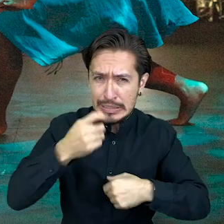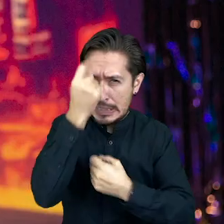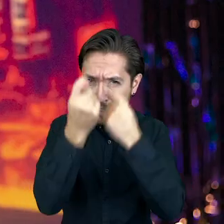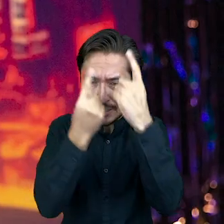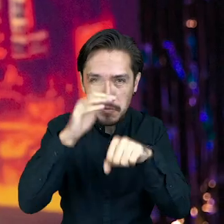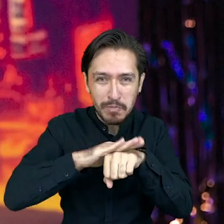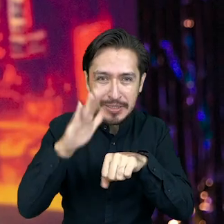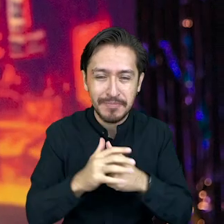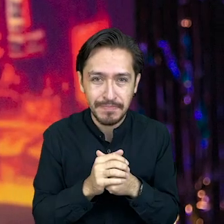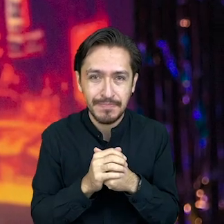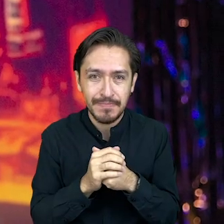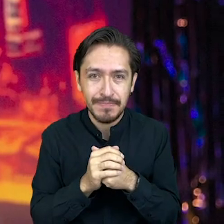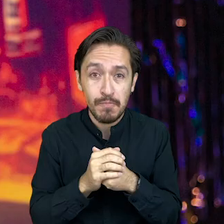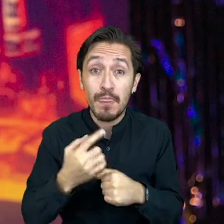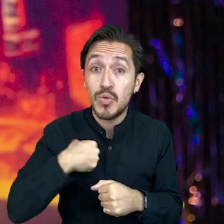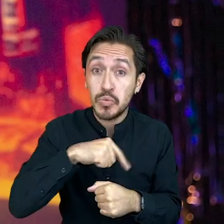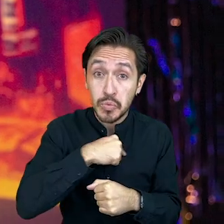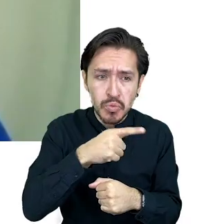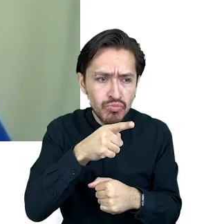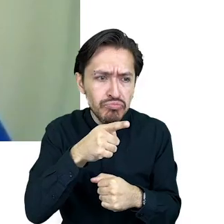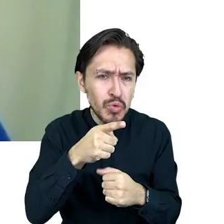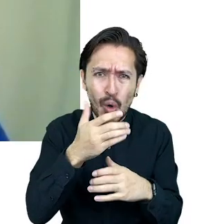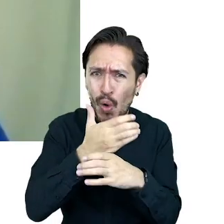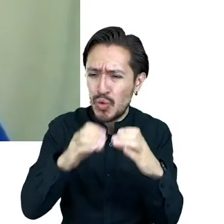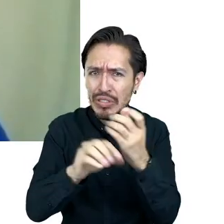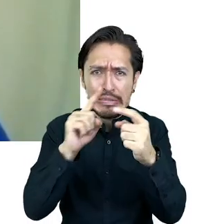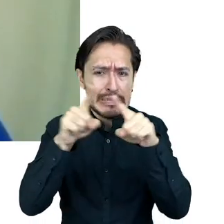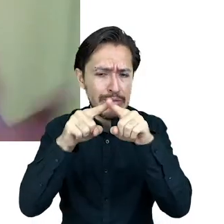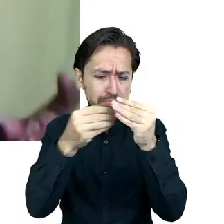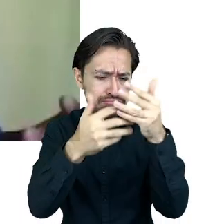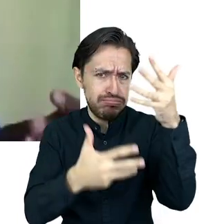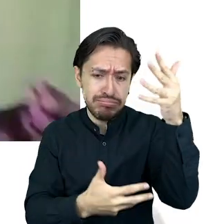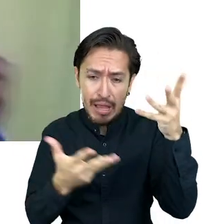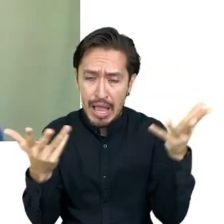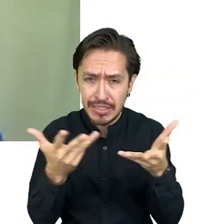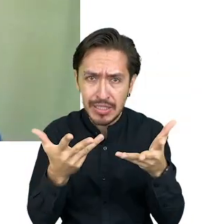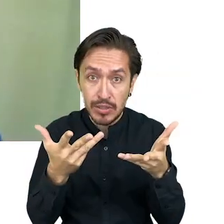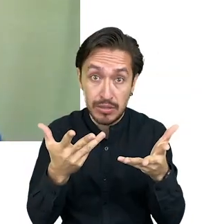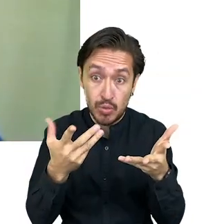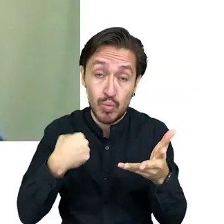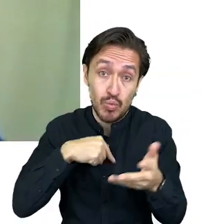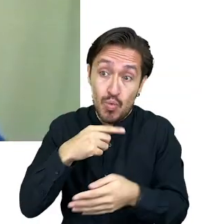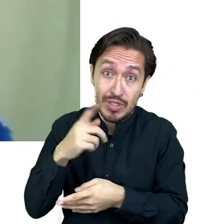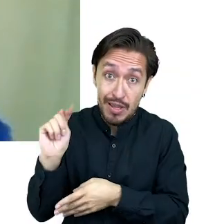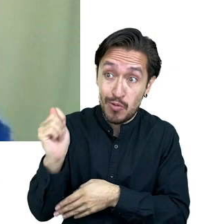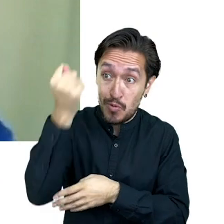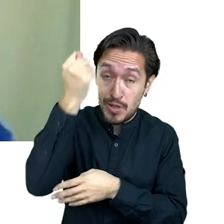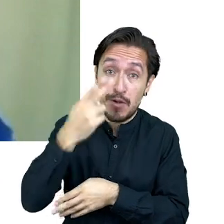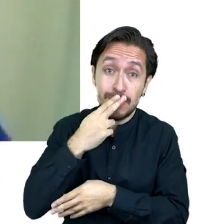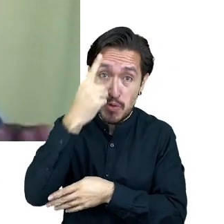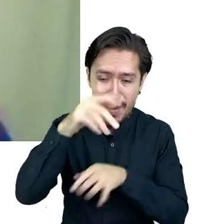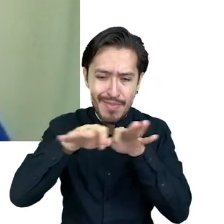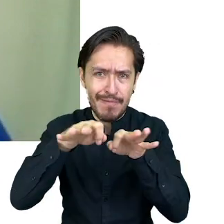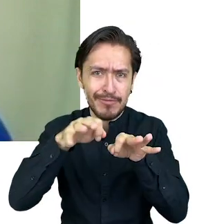Because I think we can do a lot if we use technology to enhance our work.